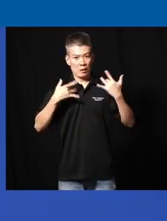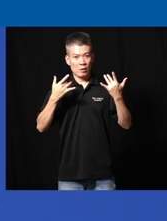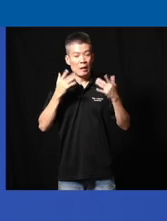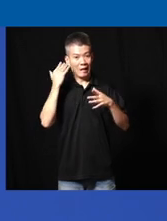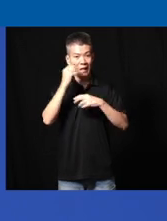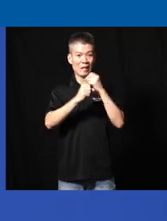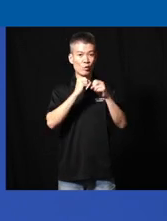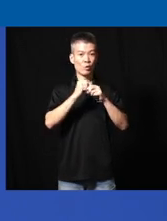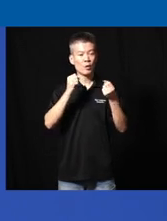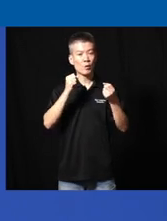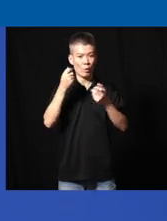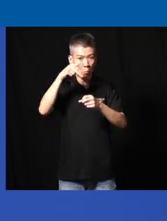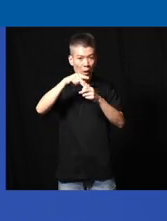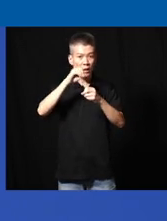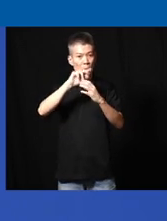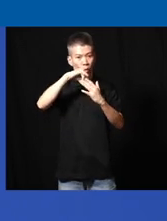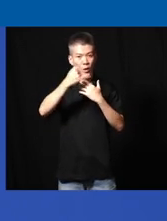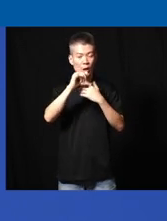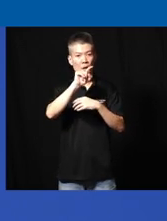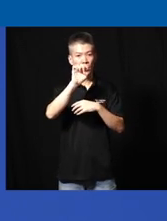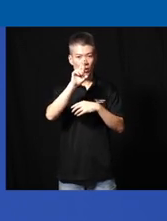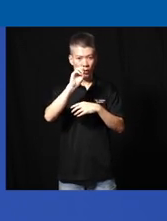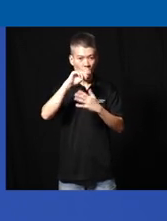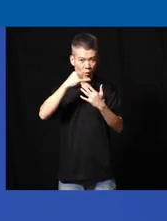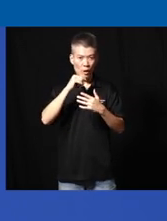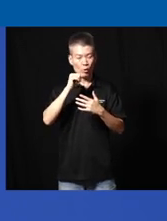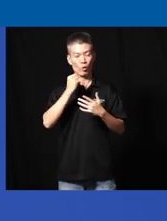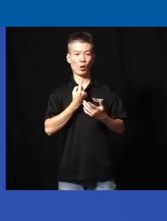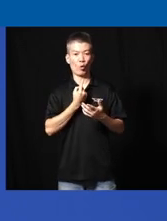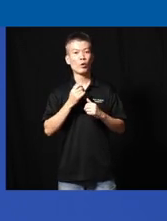last year when they participate in Project like EUR project to know that we are not alone there